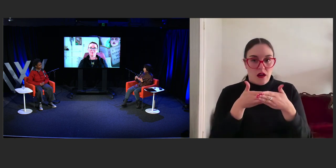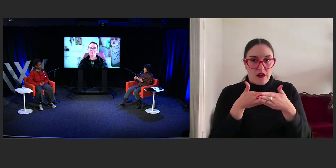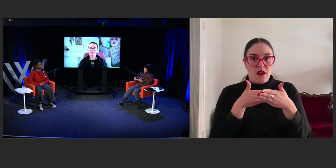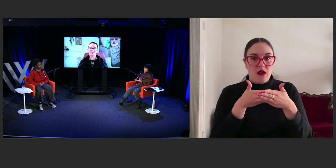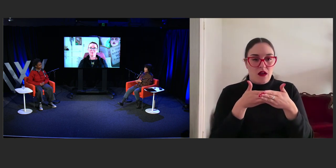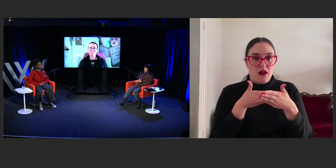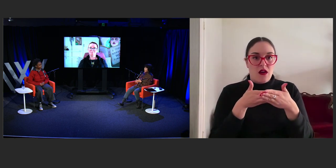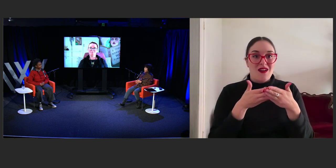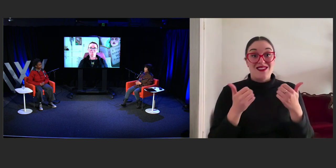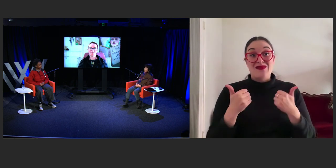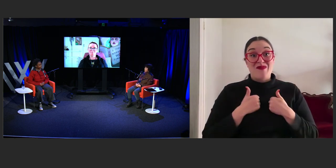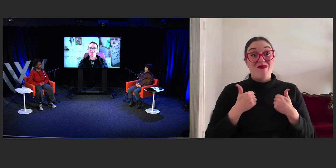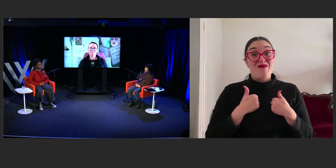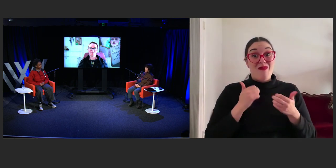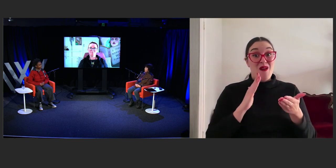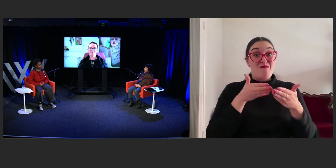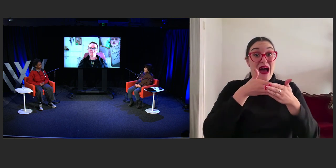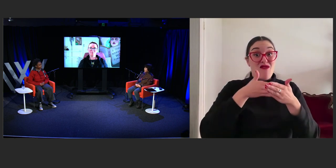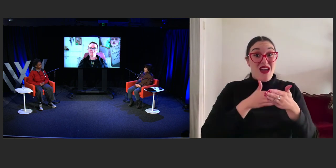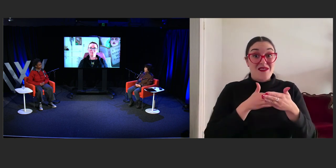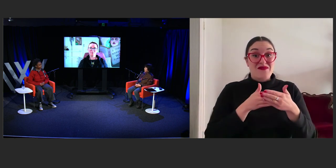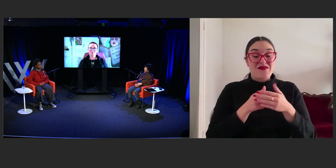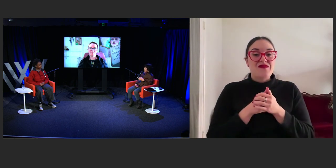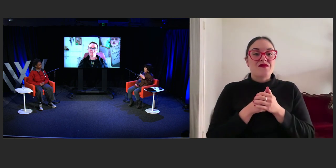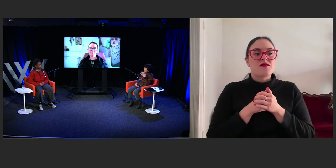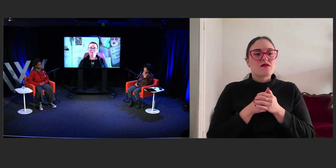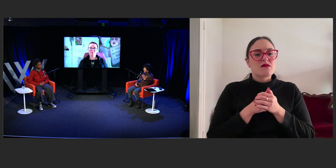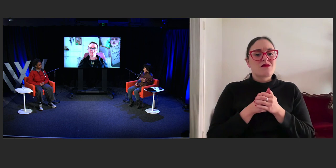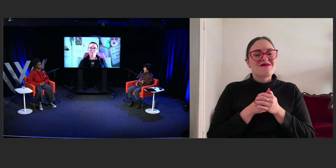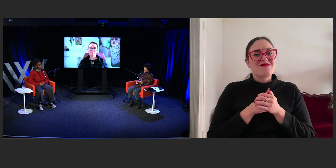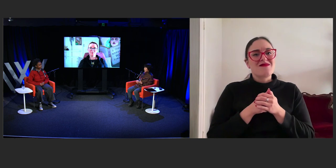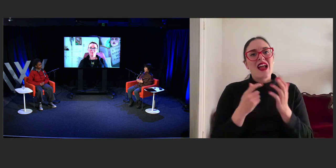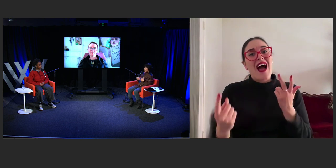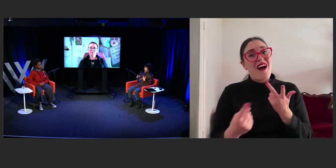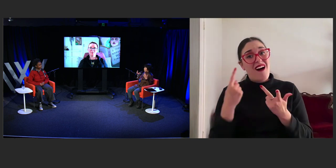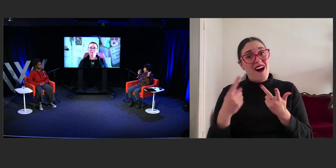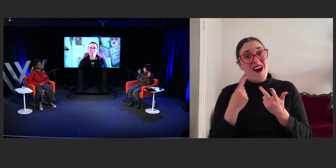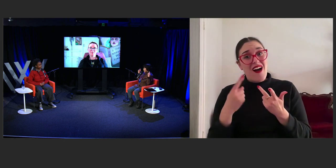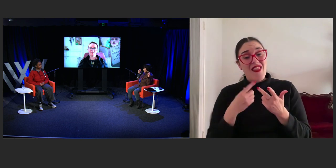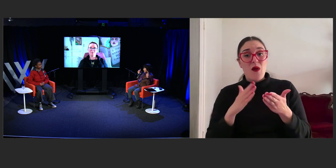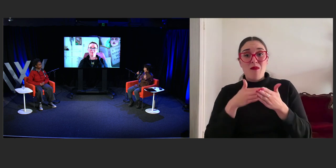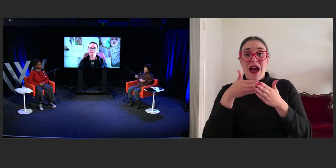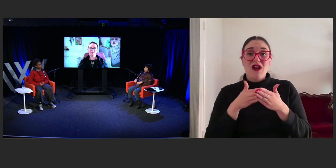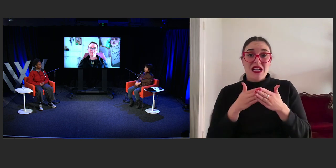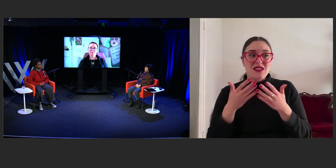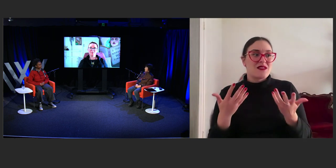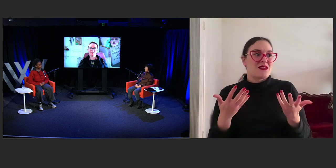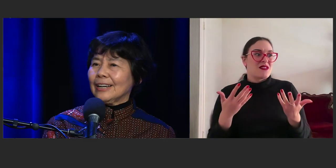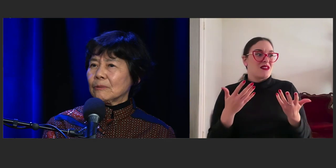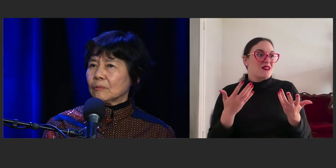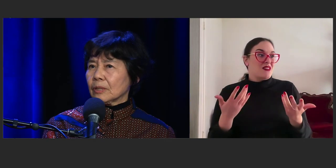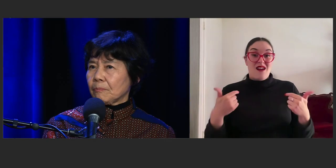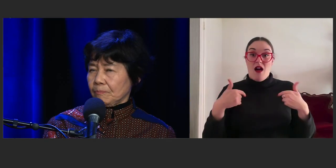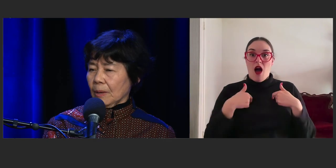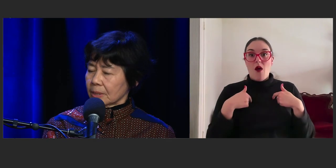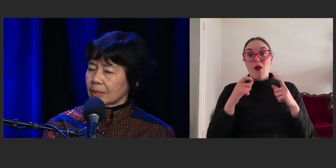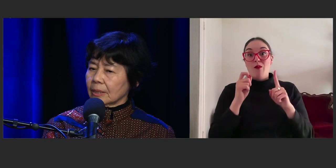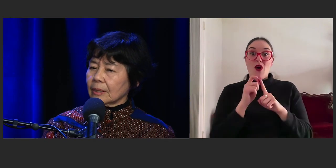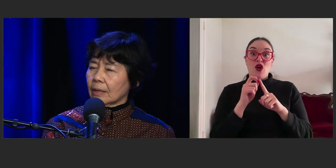Apart from that, I haven't found any barriers about, being a person of color with publishing.